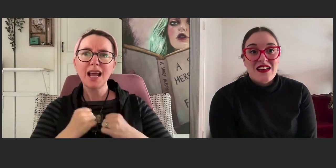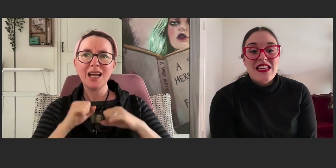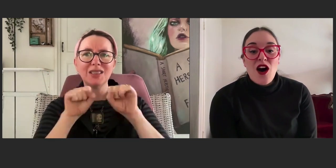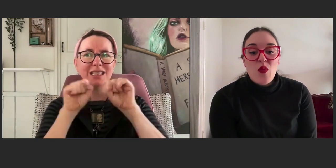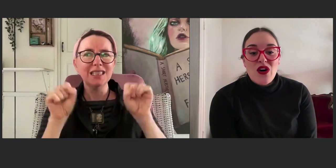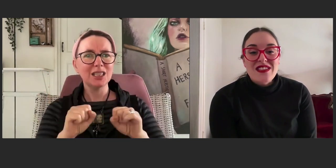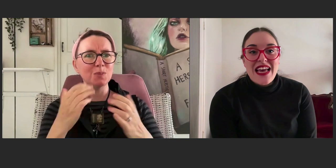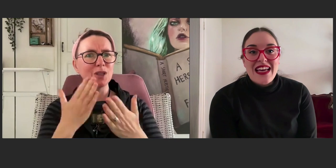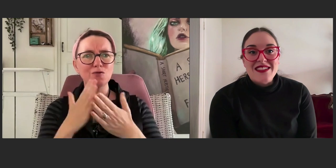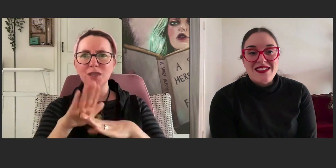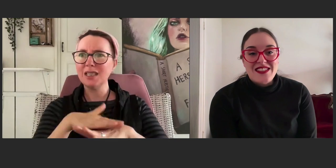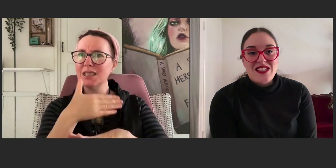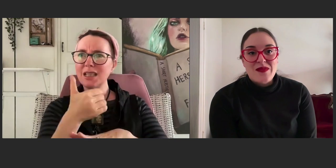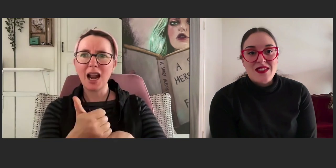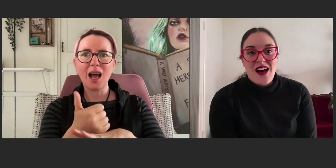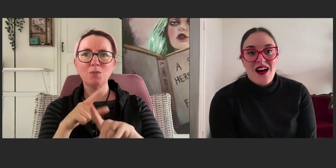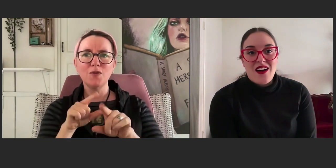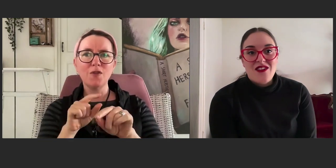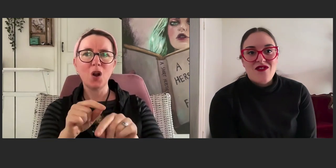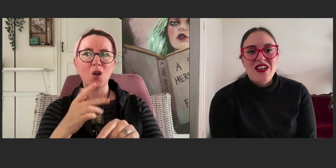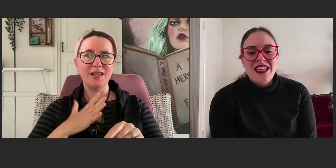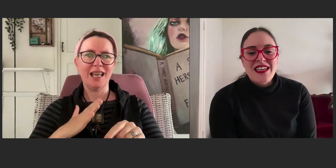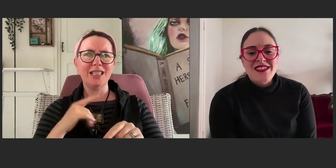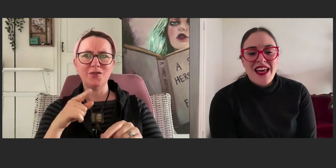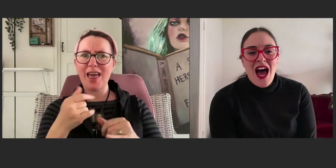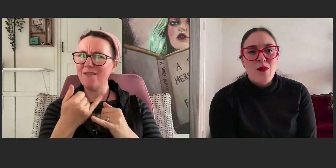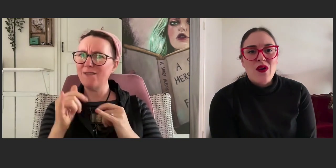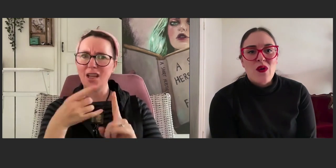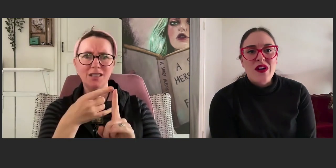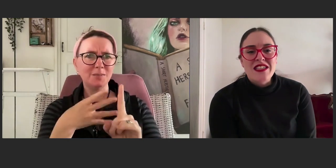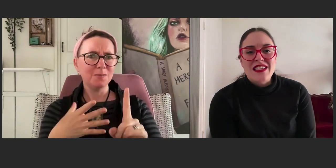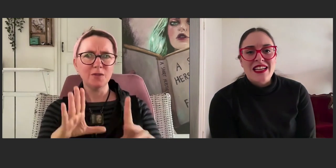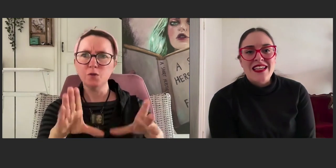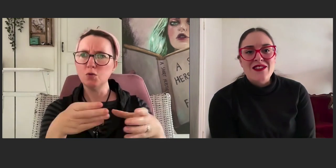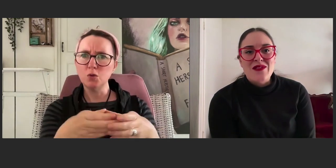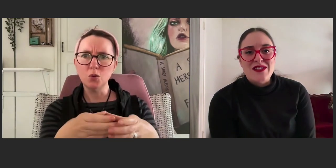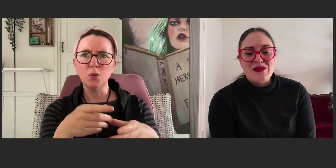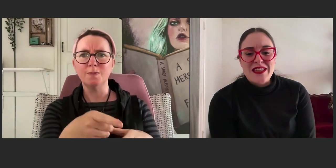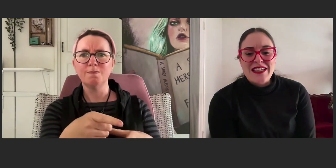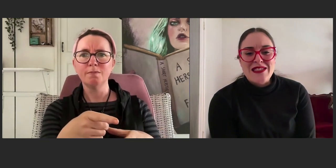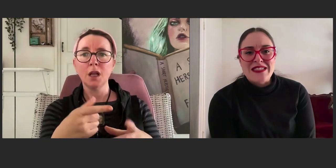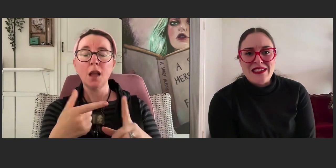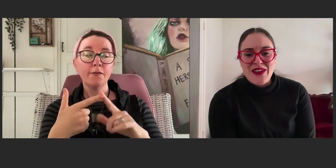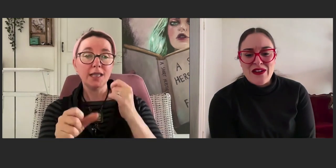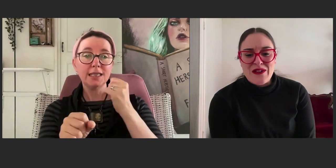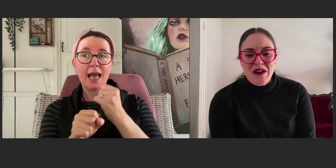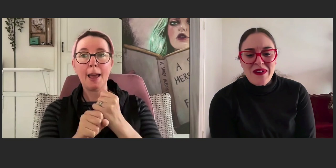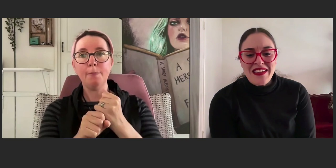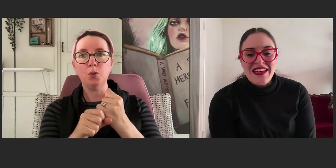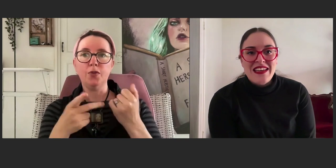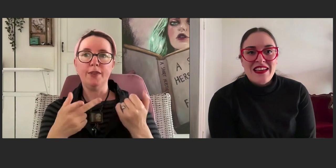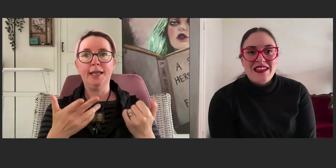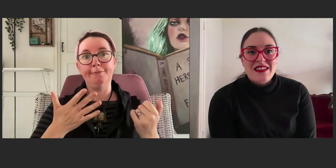'cause our world and systems are really set up, according to the needs of this really specific group.